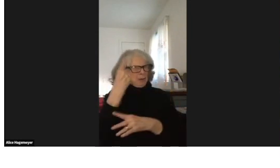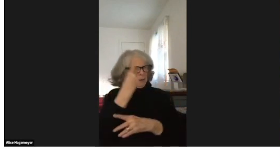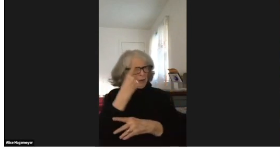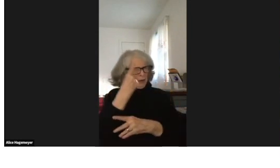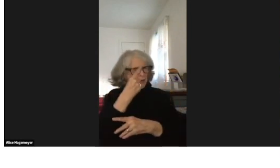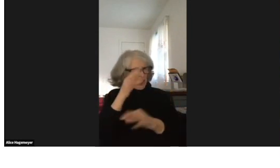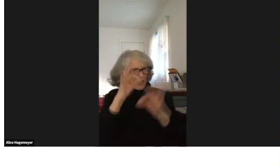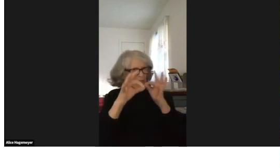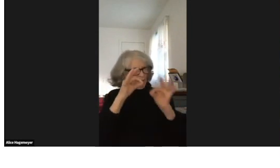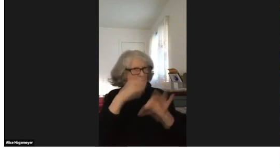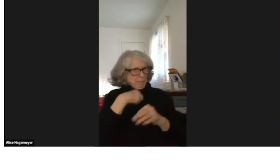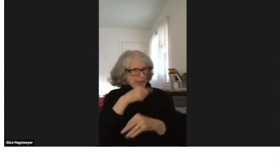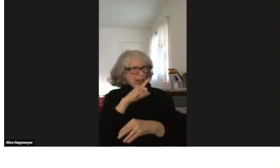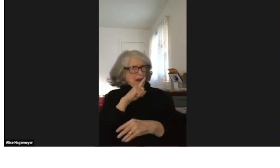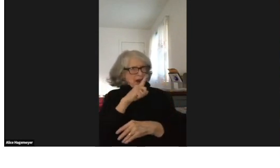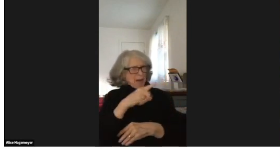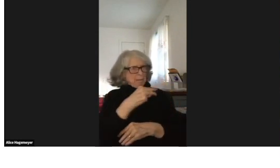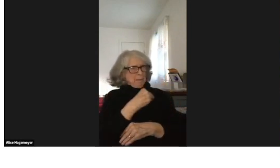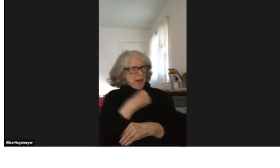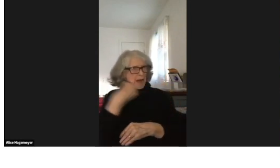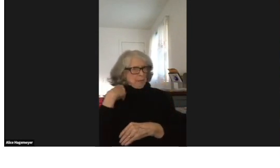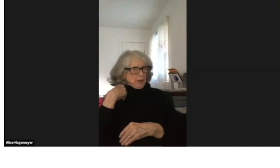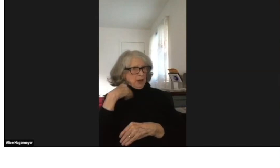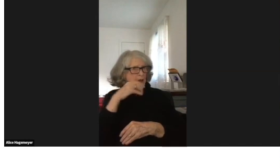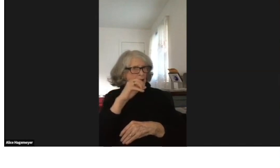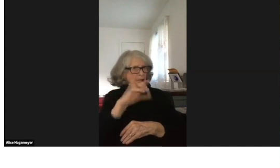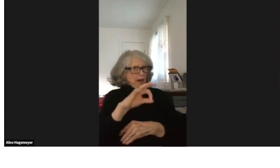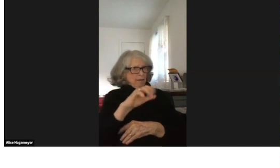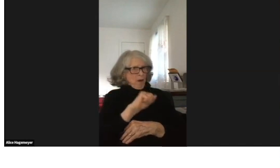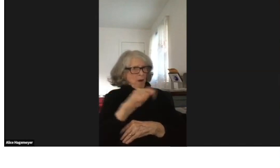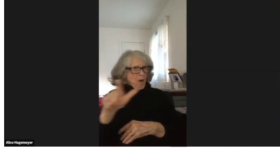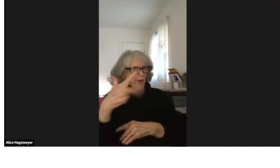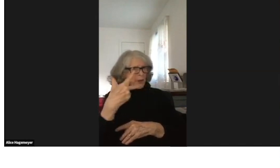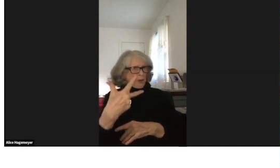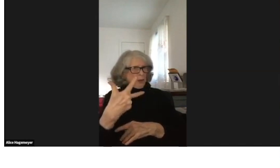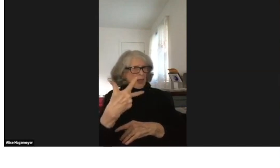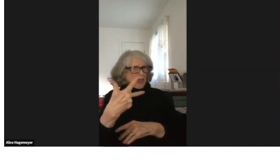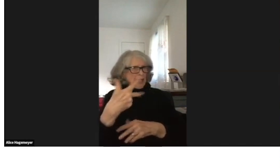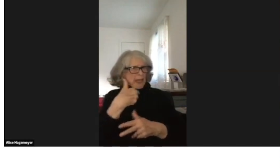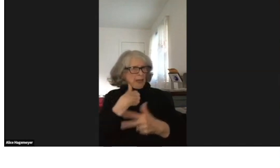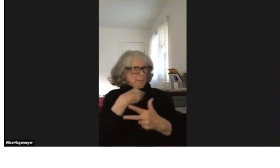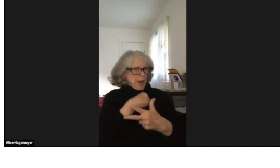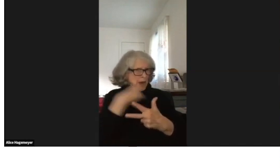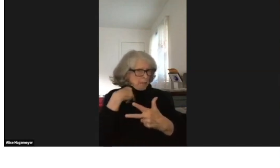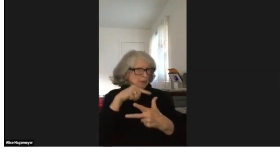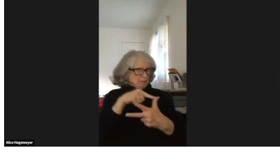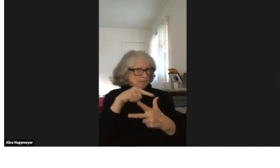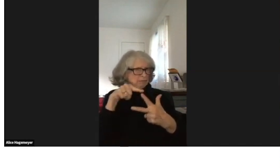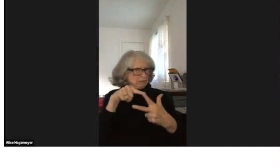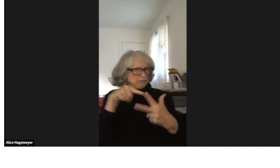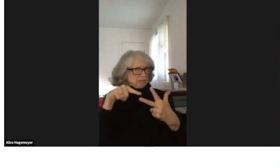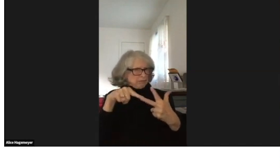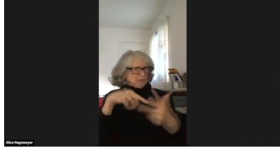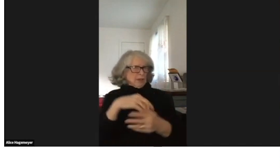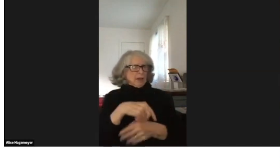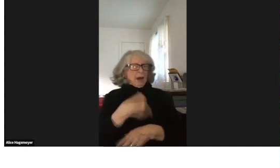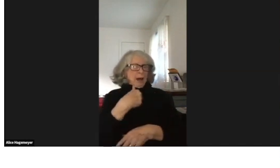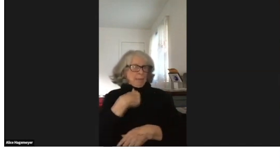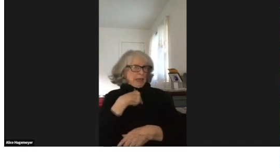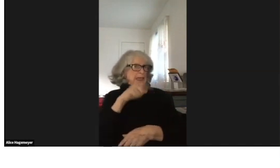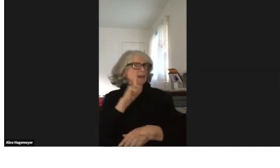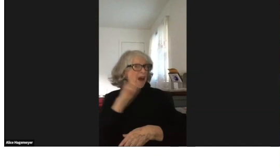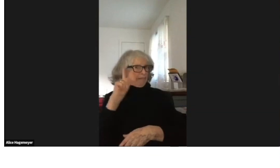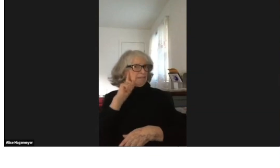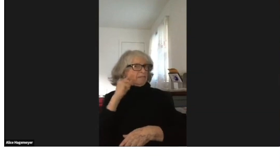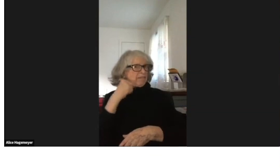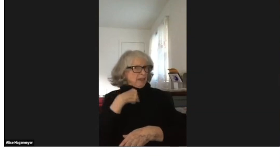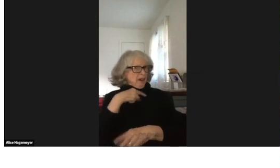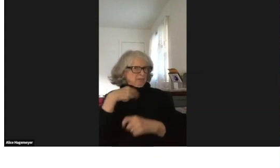I thank Troy certainly but I wonder am I a member of all three communities.